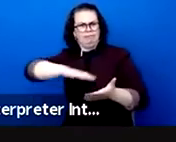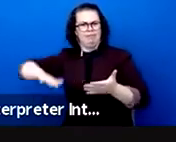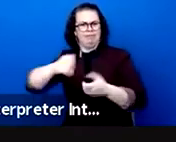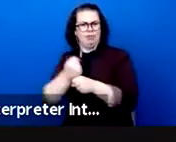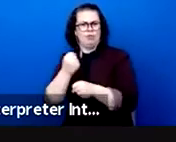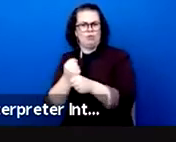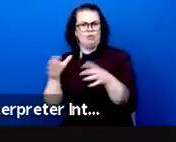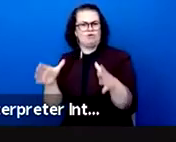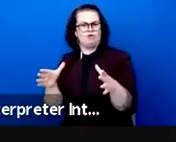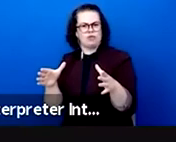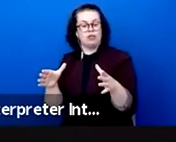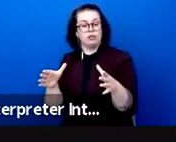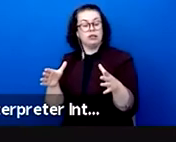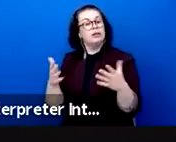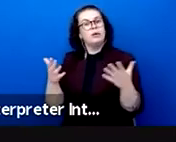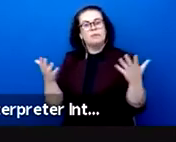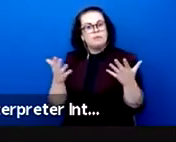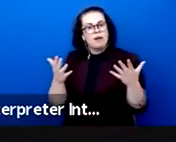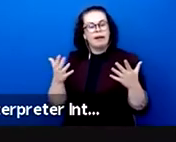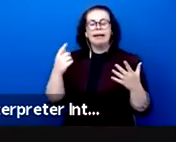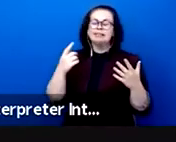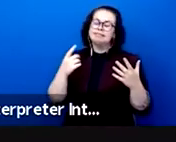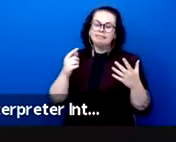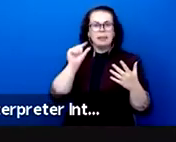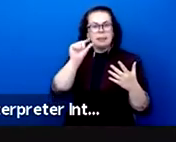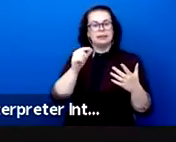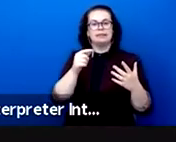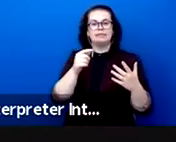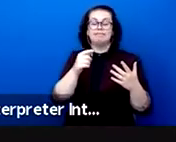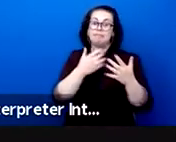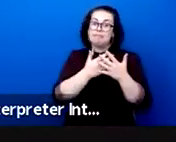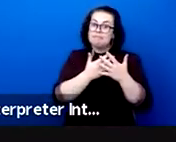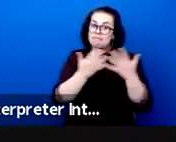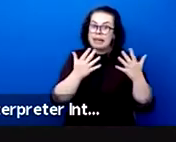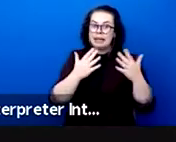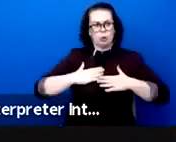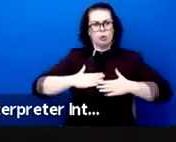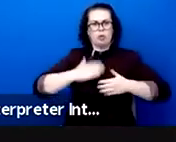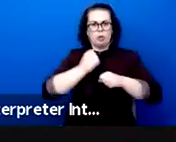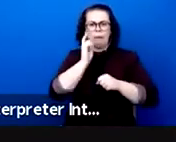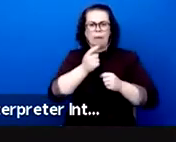at odds with the profitability that is demanded of human activities a little more